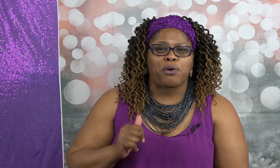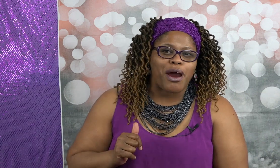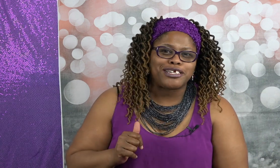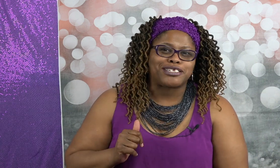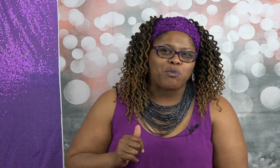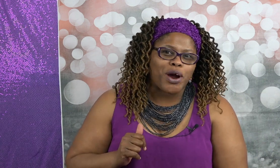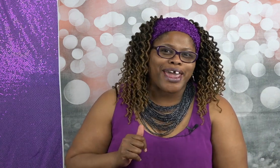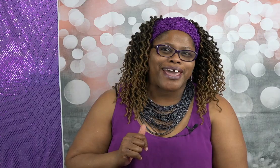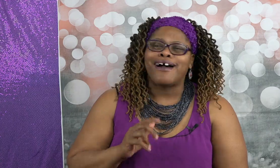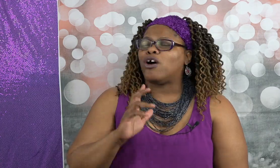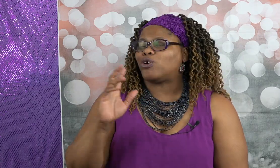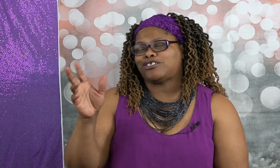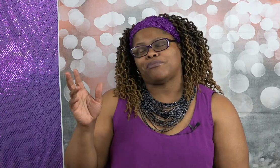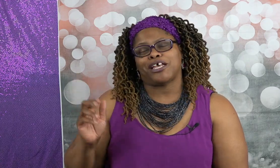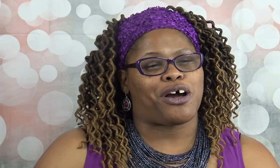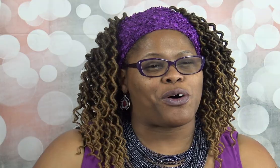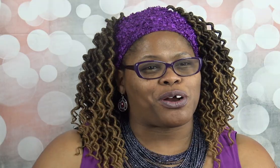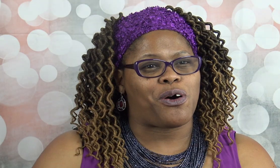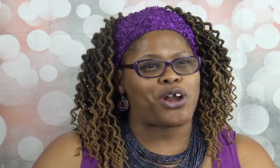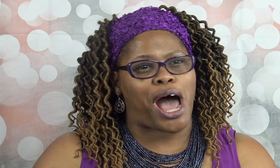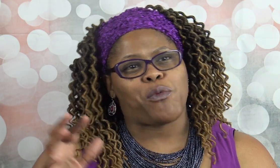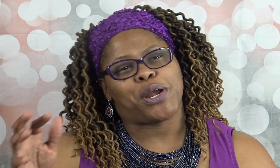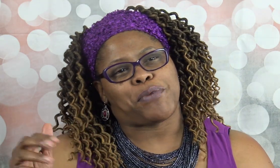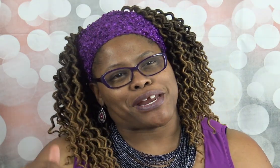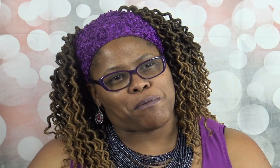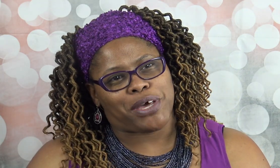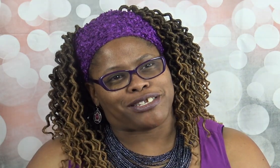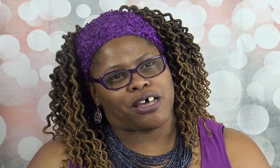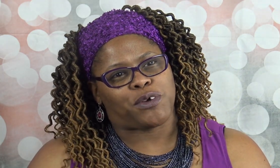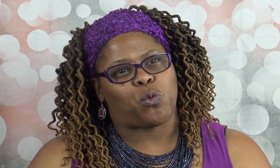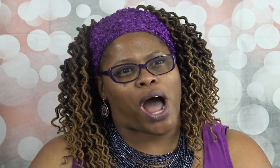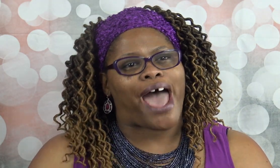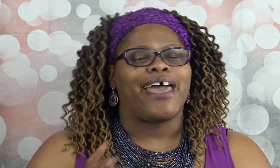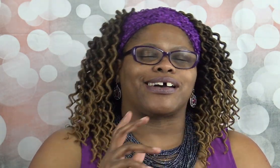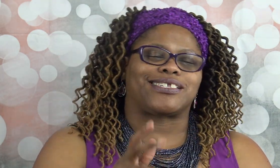party somewhere or something going on I want to be in the midst of it why cuz